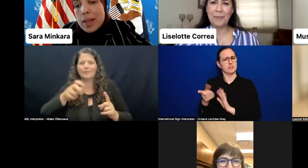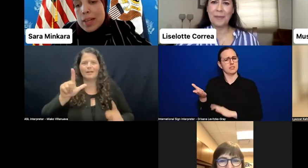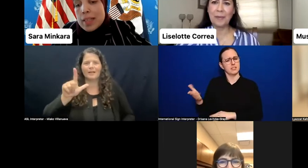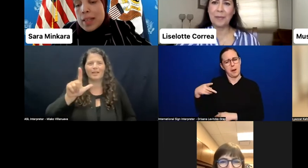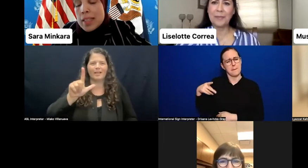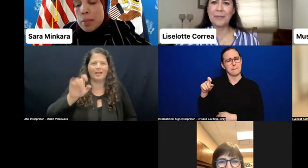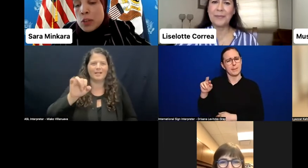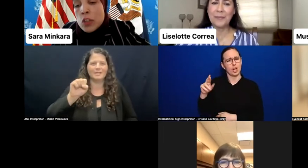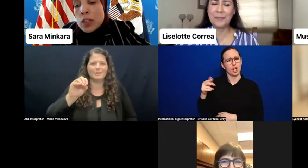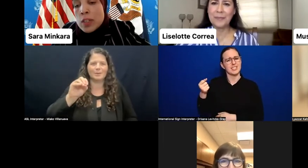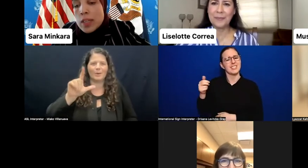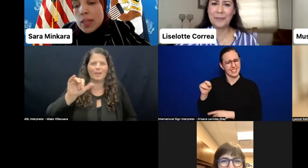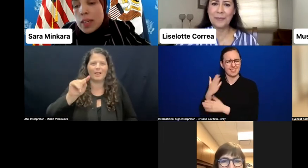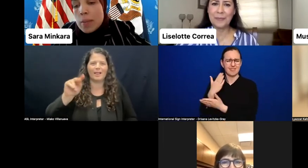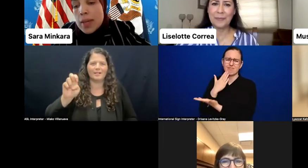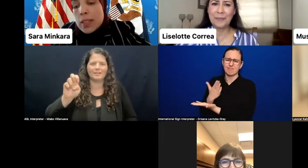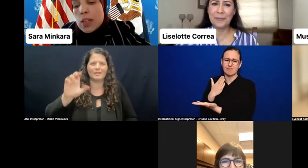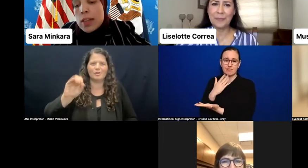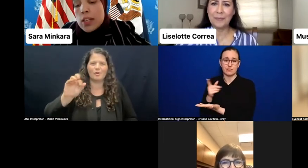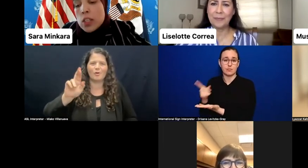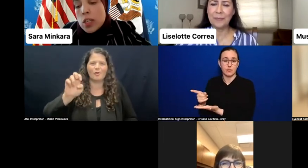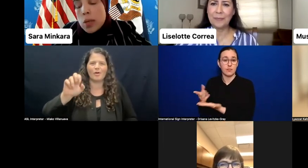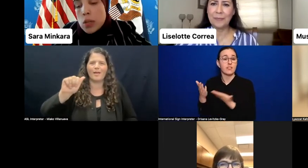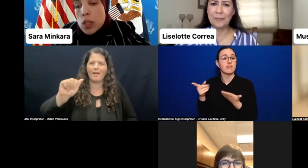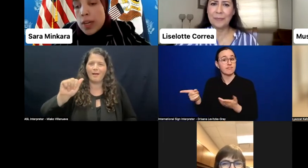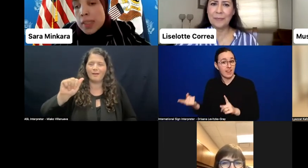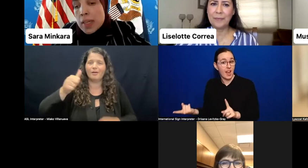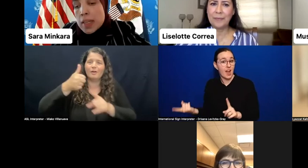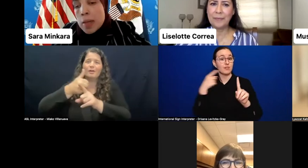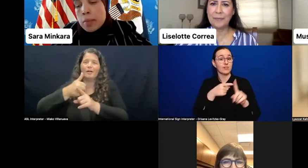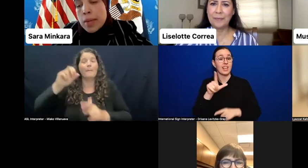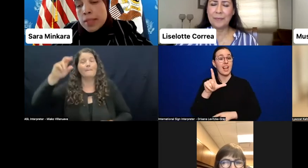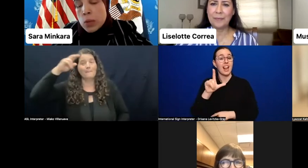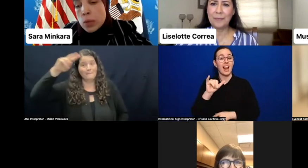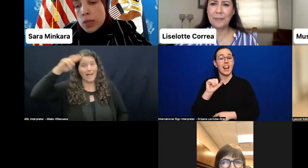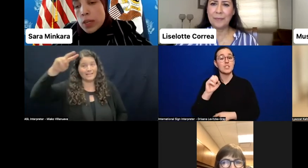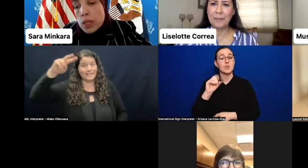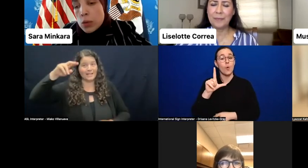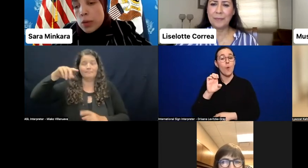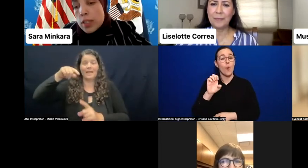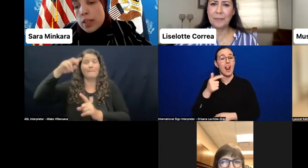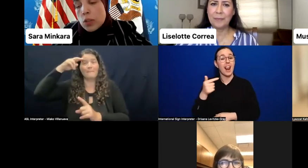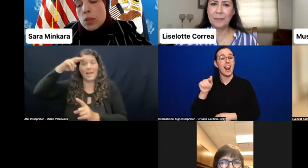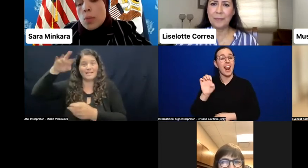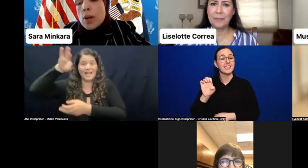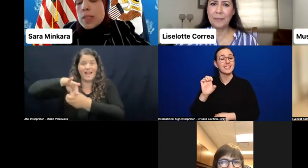As Lisa mentioned, the Mexican Election Commission has done amazing work towards electoral processes that